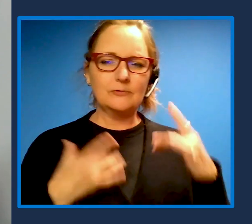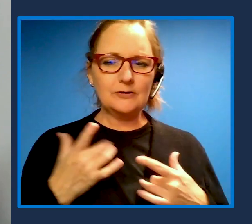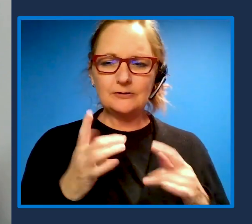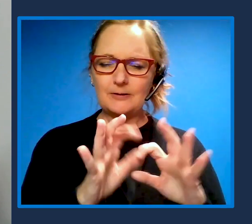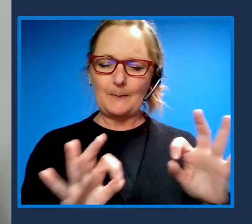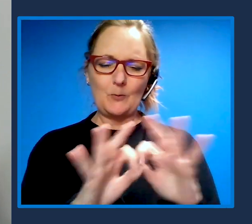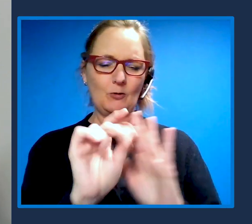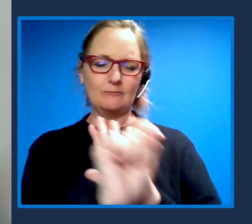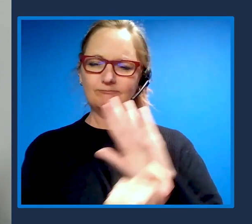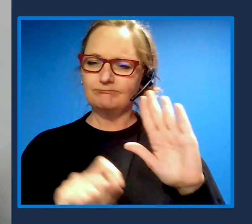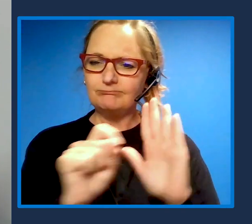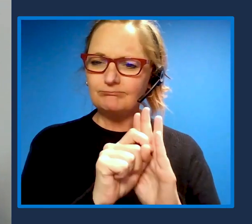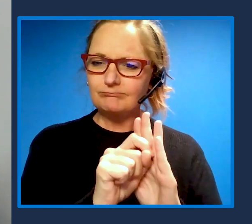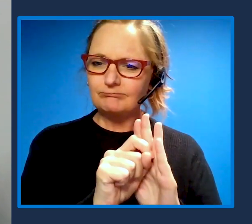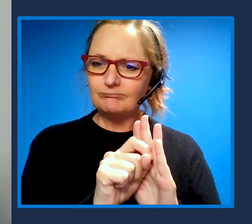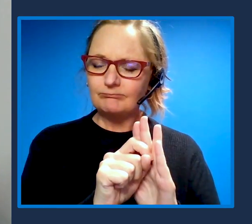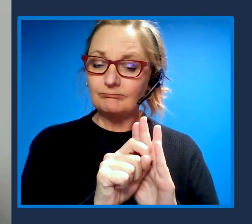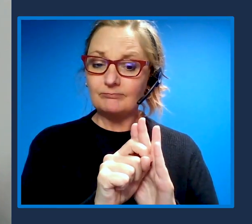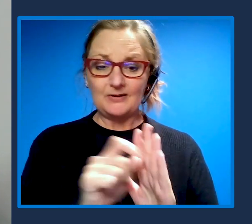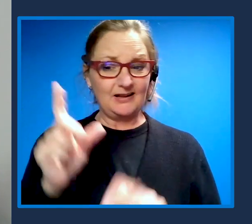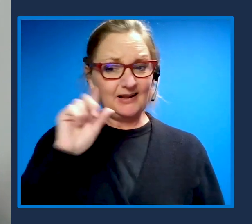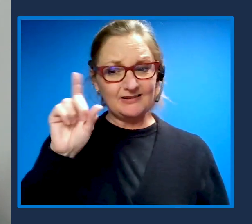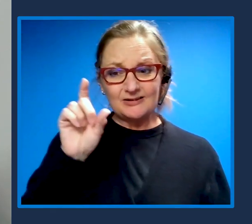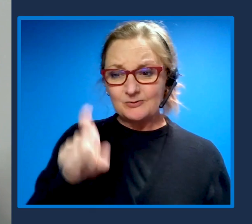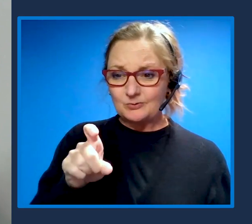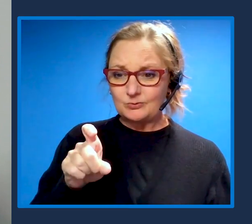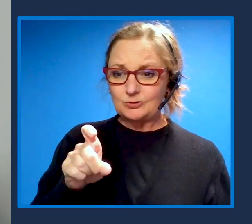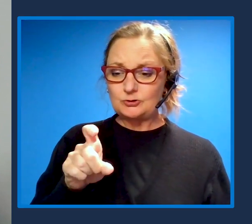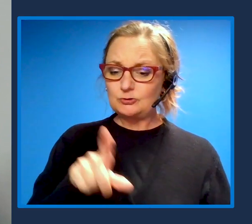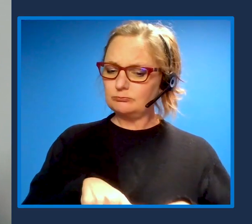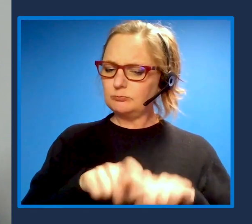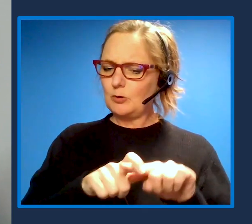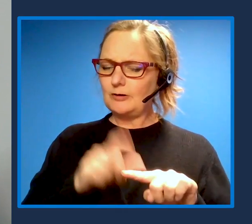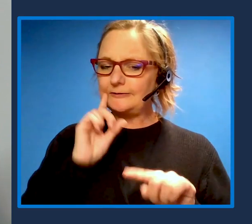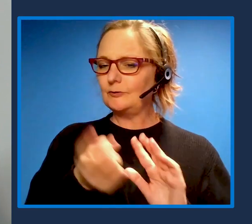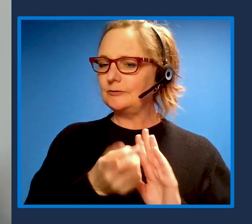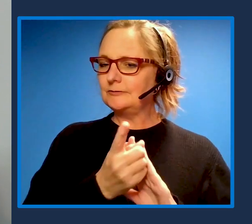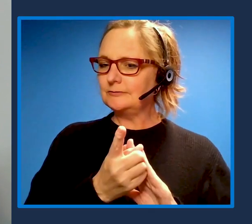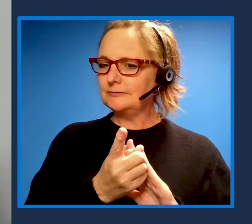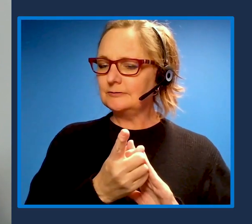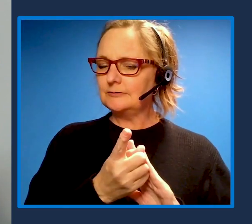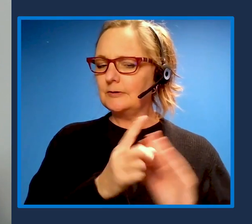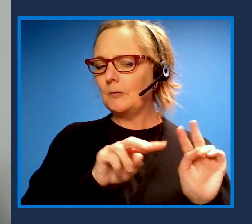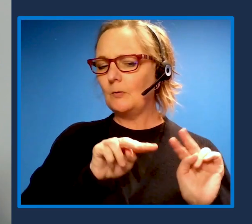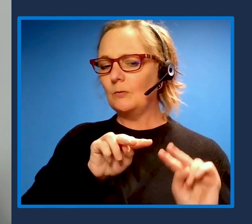In fact, I think we should probably pause just for a second and take a minute to look